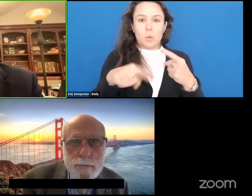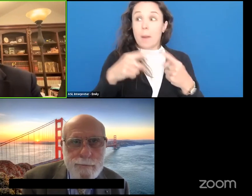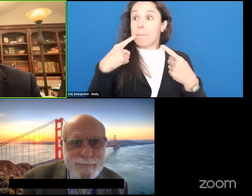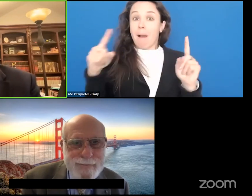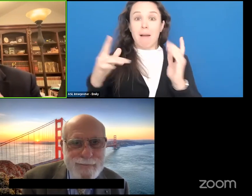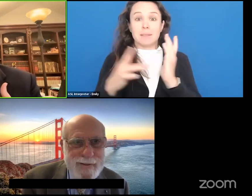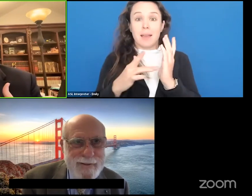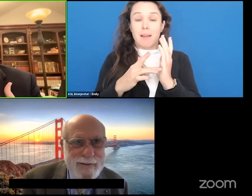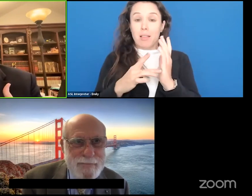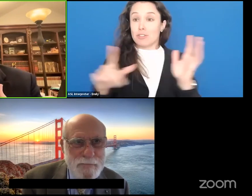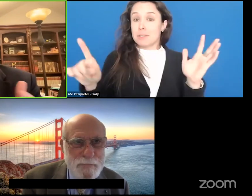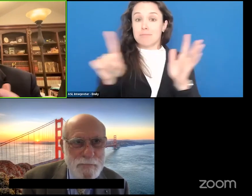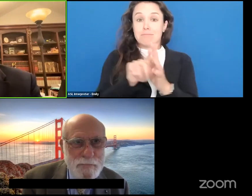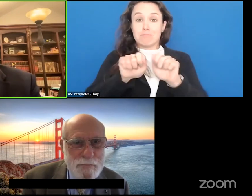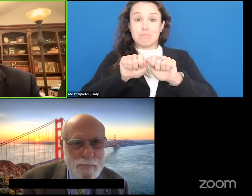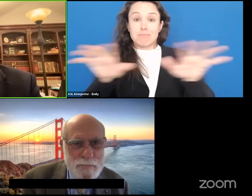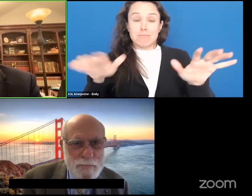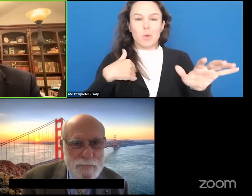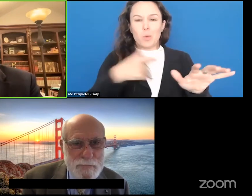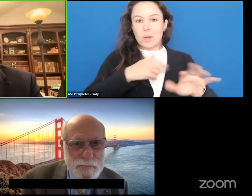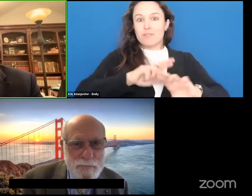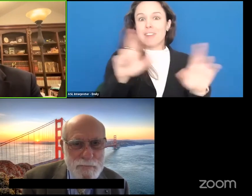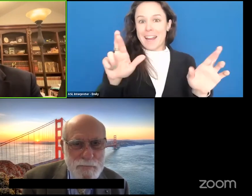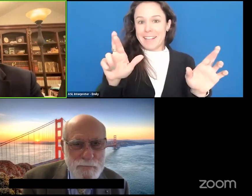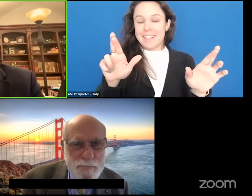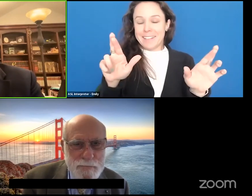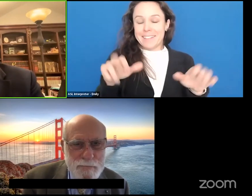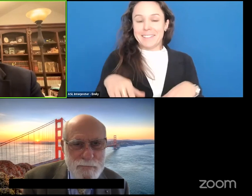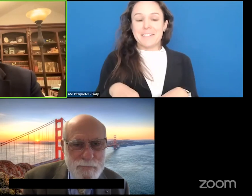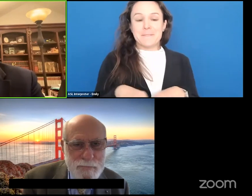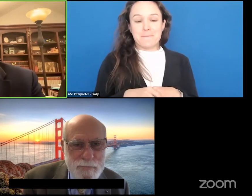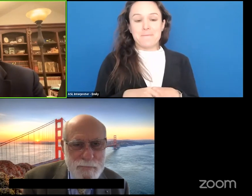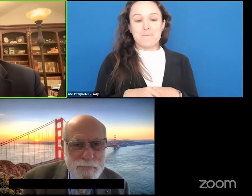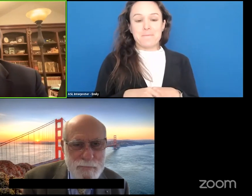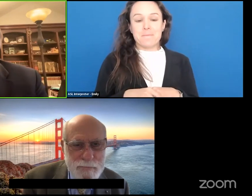hit out and start showing up in places where people don't have an option.